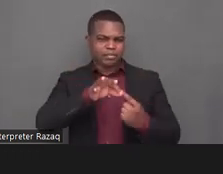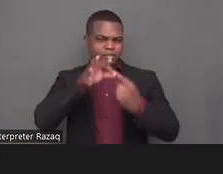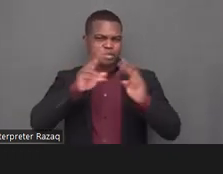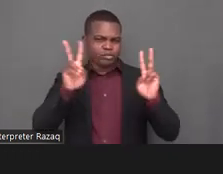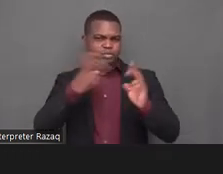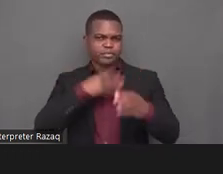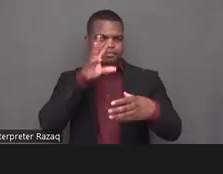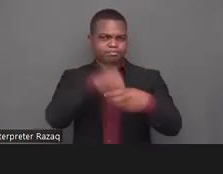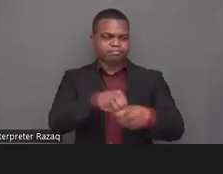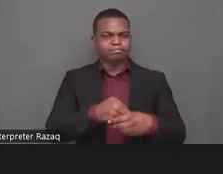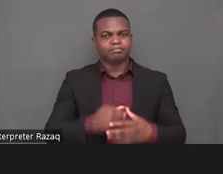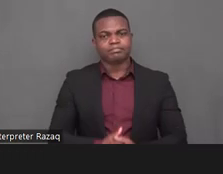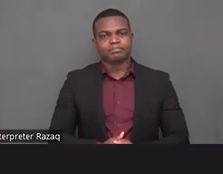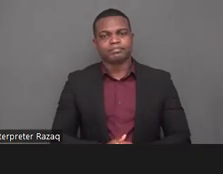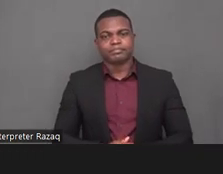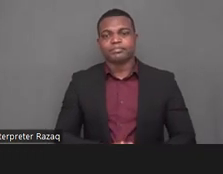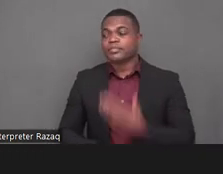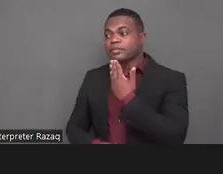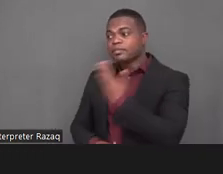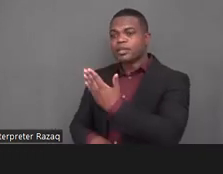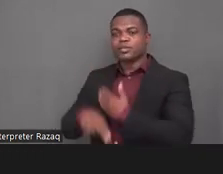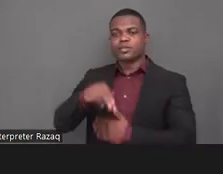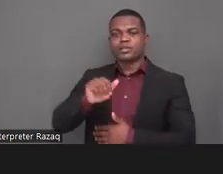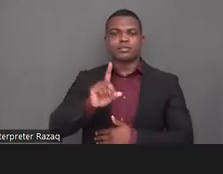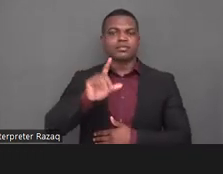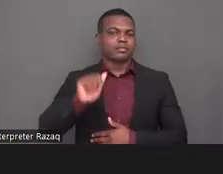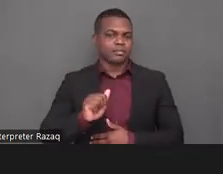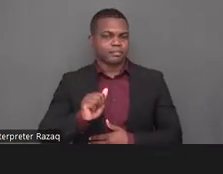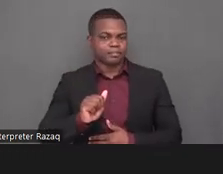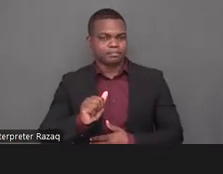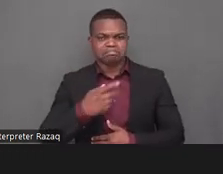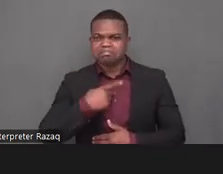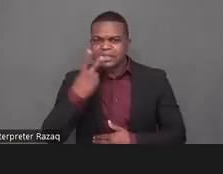i don't see any here yet so we will carry on uh while any jew joins us